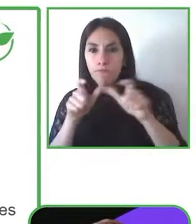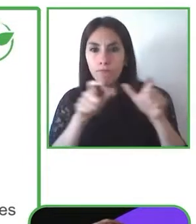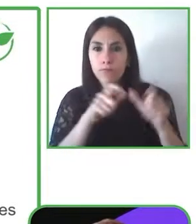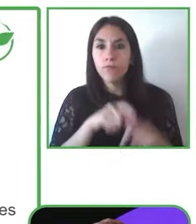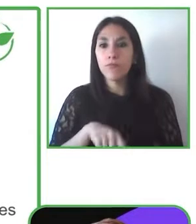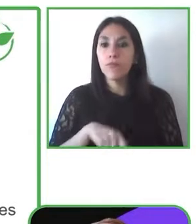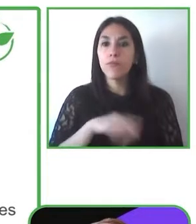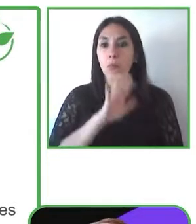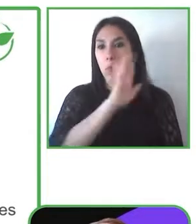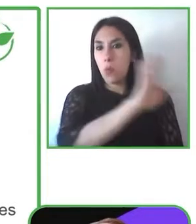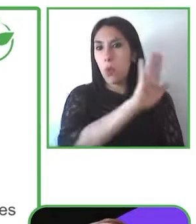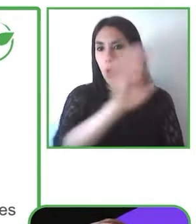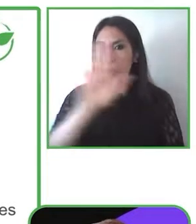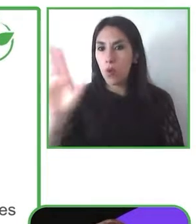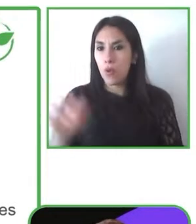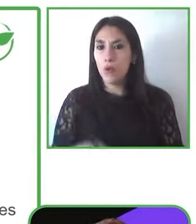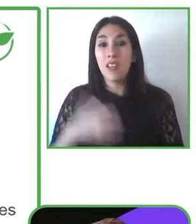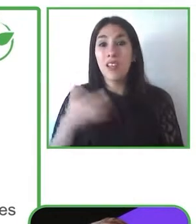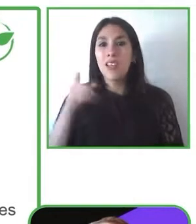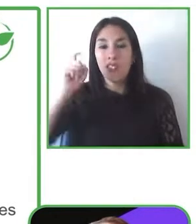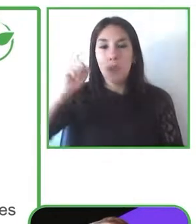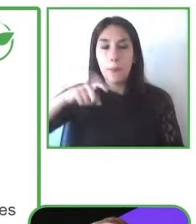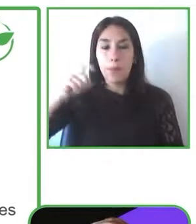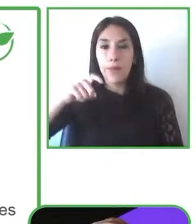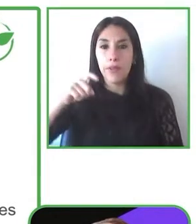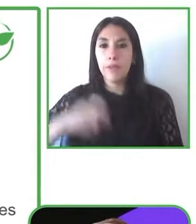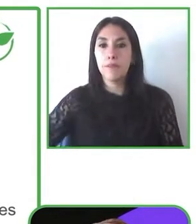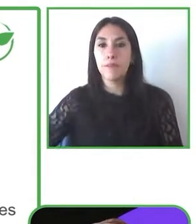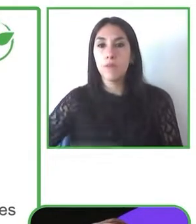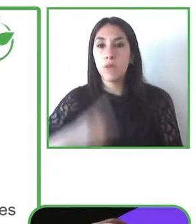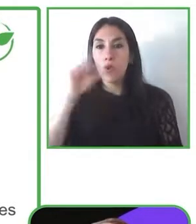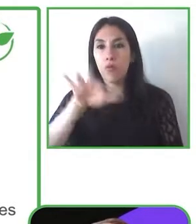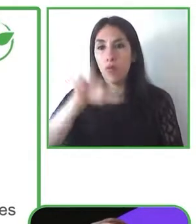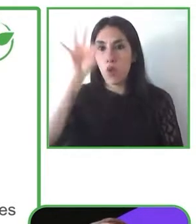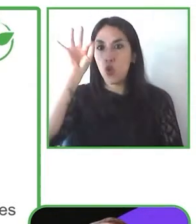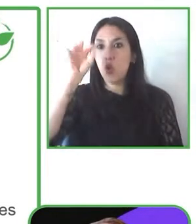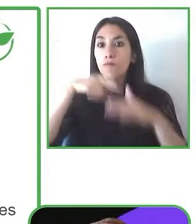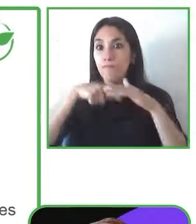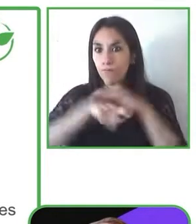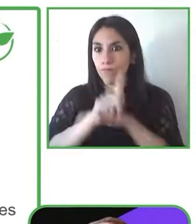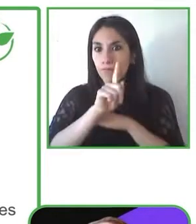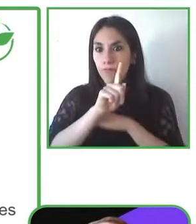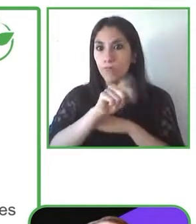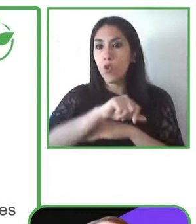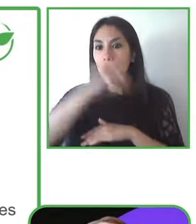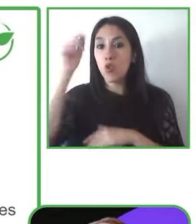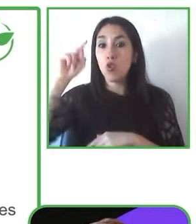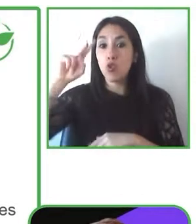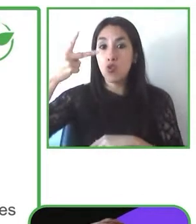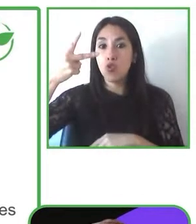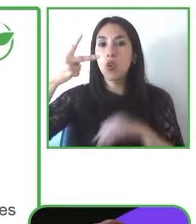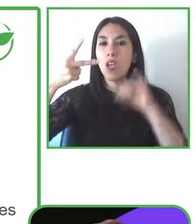supply chain we need to buy accessible and all the long the value chain also with sales